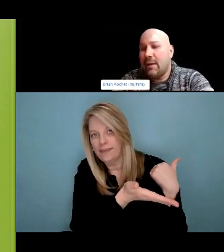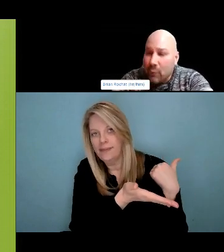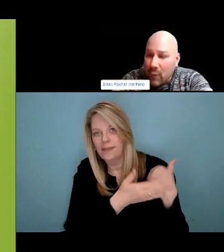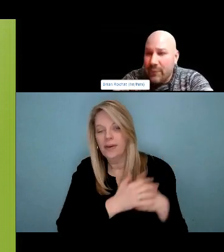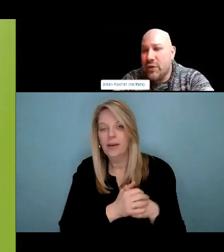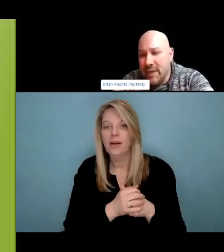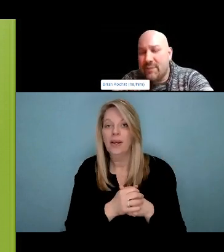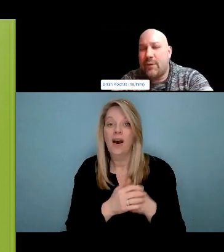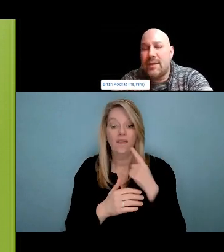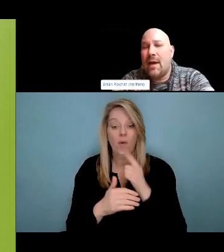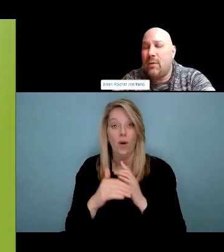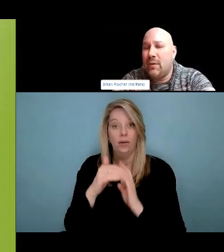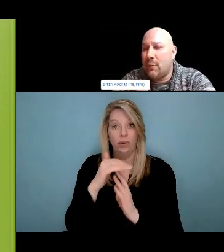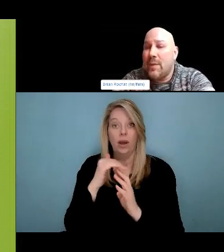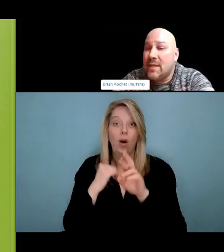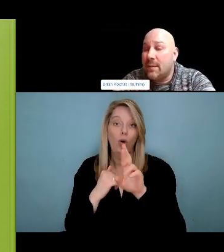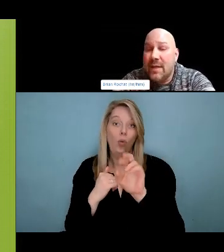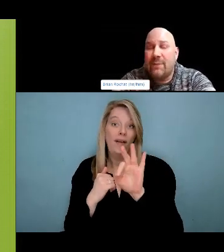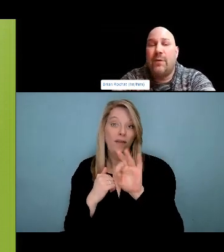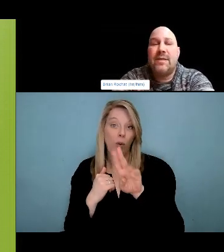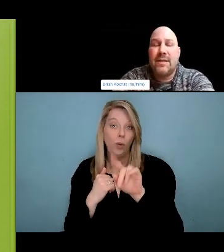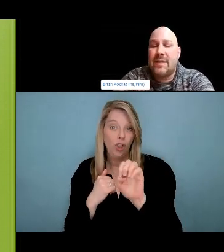harm reduction. So if people can go back to the chat and maybe